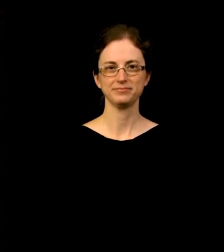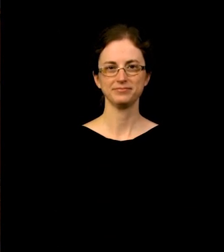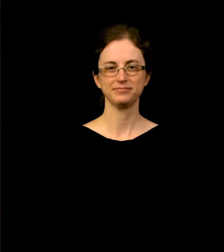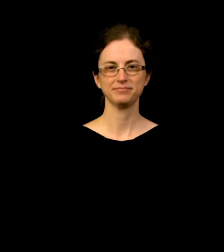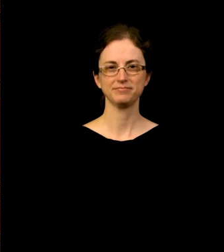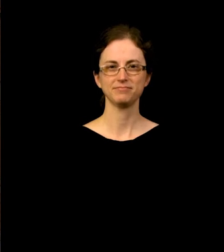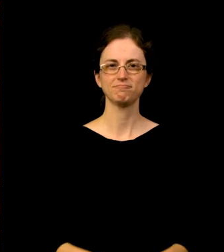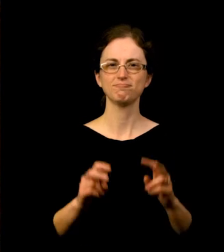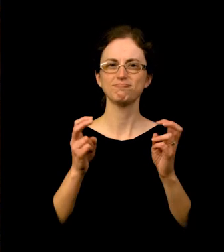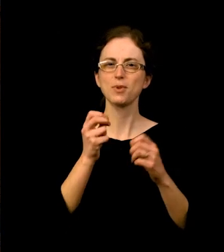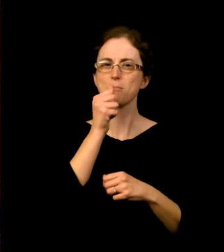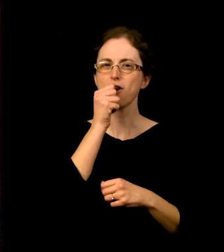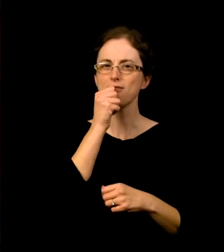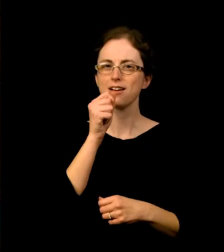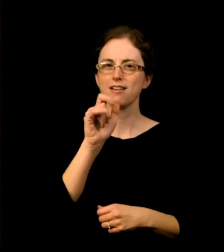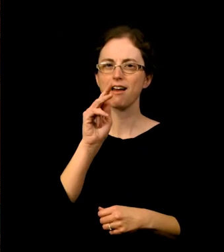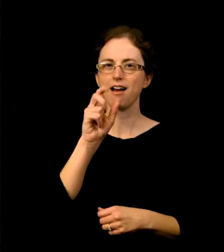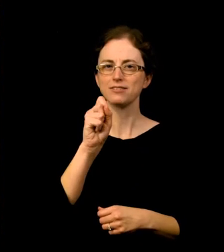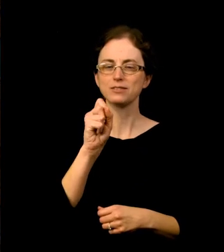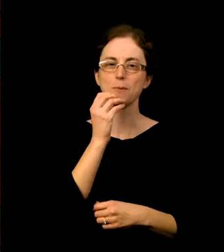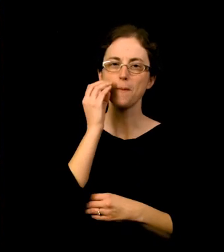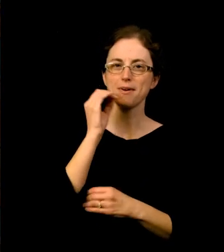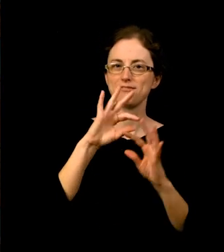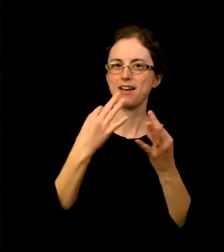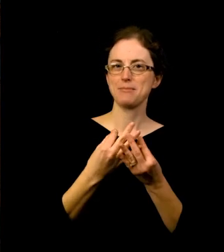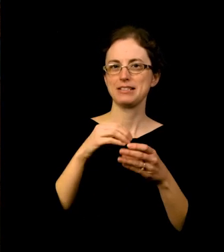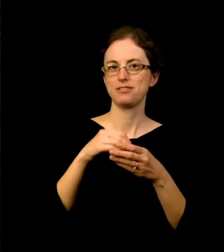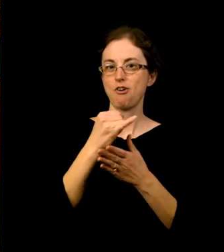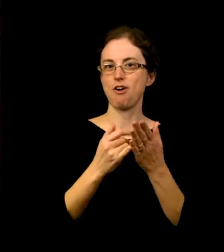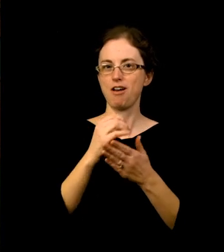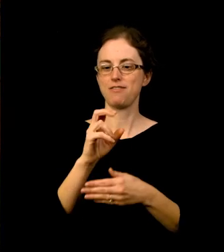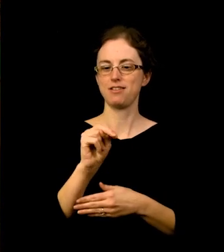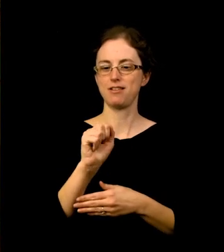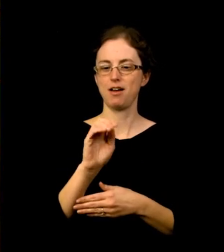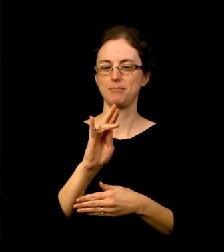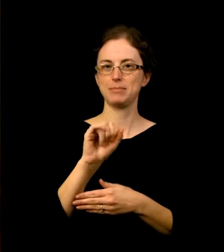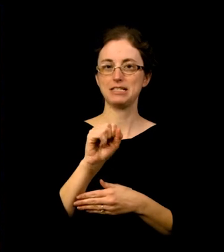Private Lives: Home and Family in the Art of the Nabis is an international loan exhibition